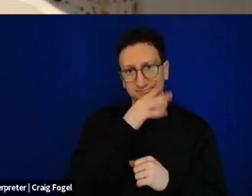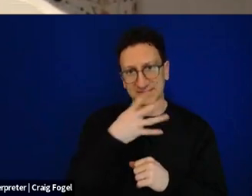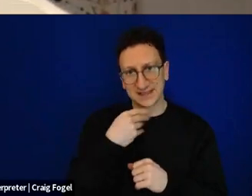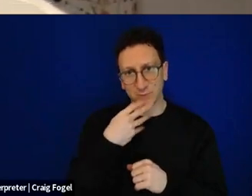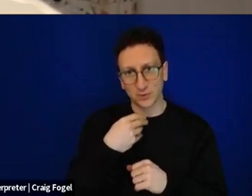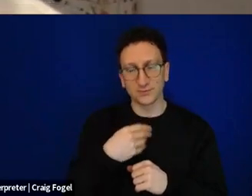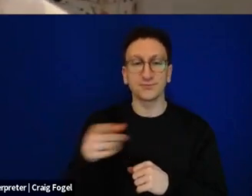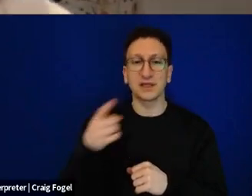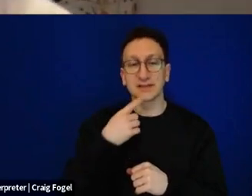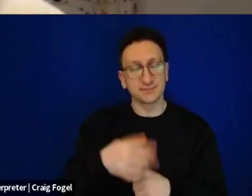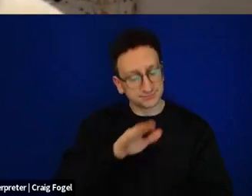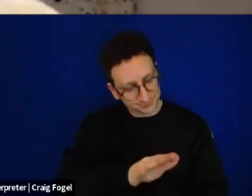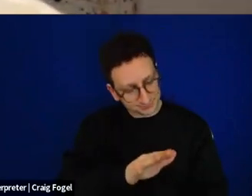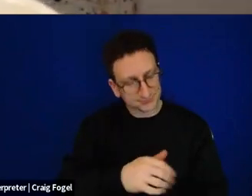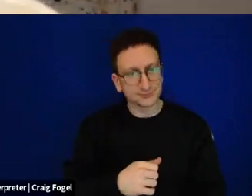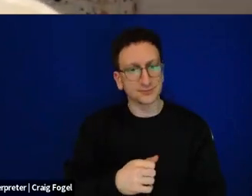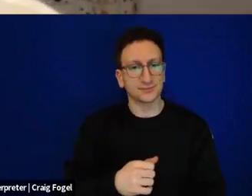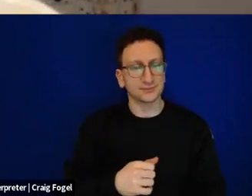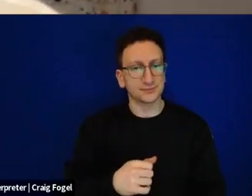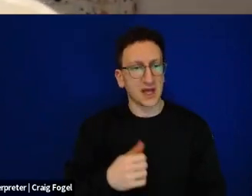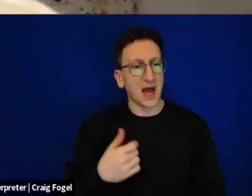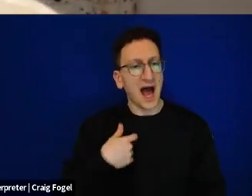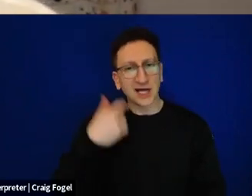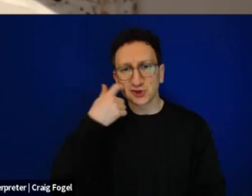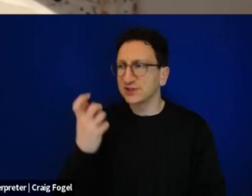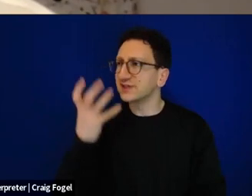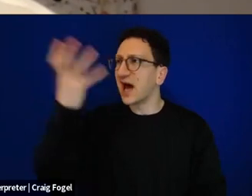Mish, I just stepped out to the porch to listen to the radio and the news.